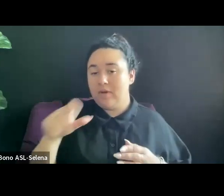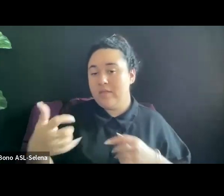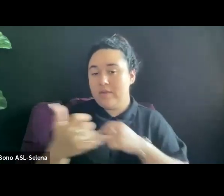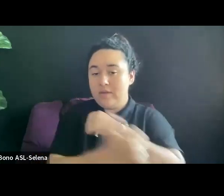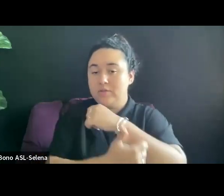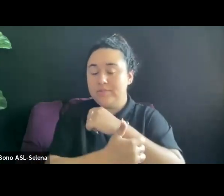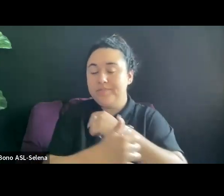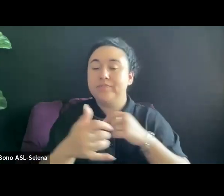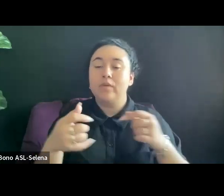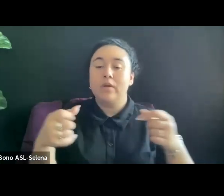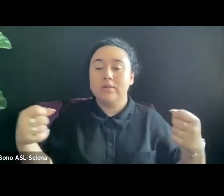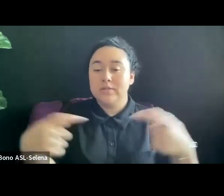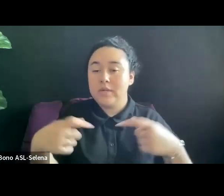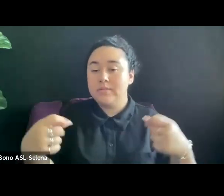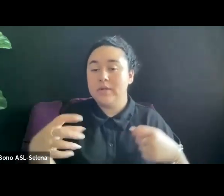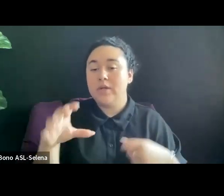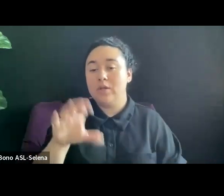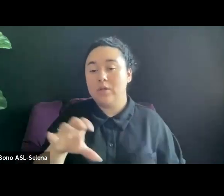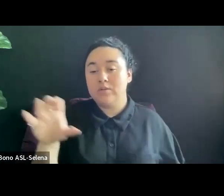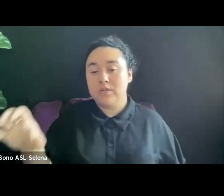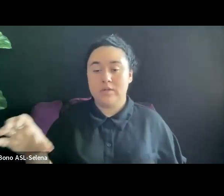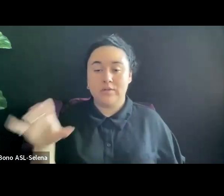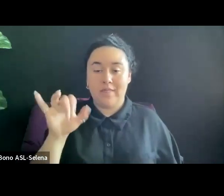THIS GOES UNDER THE DELIVERABLES DEPARTMENT.